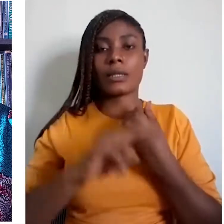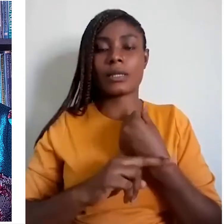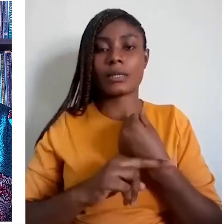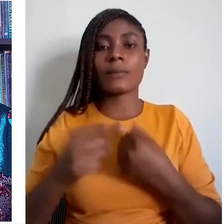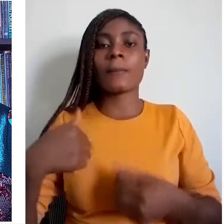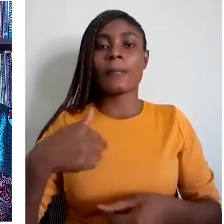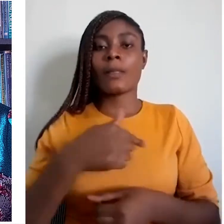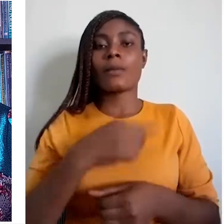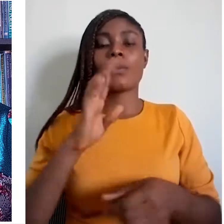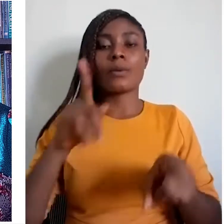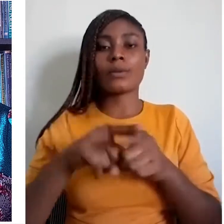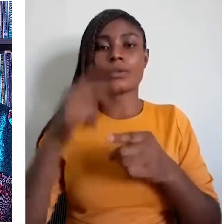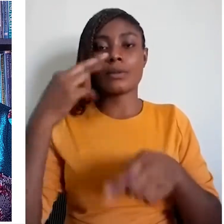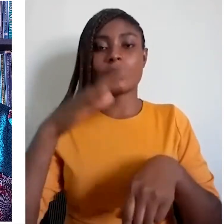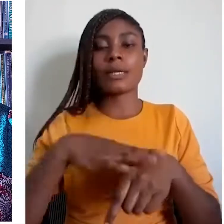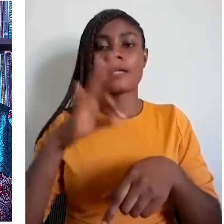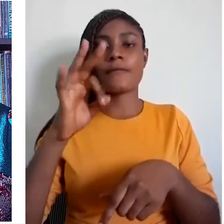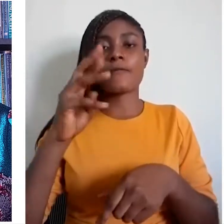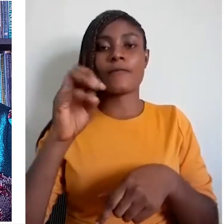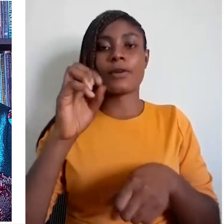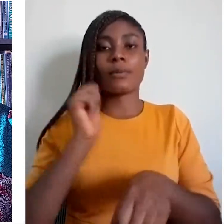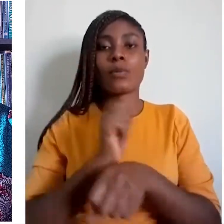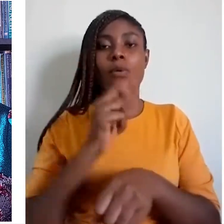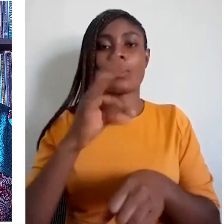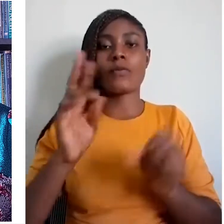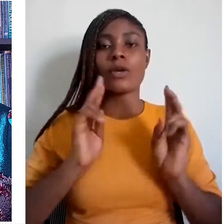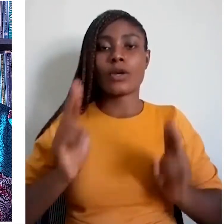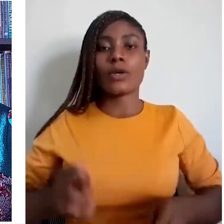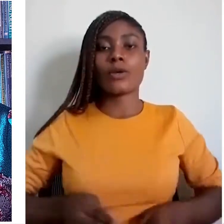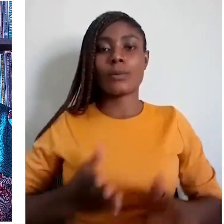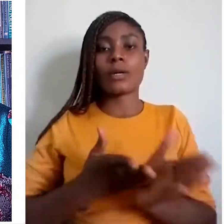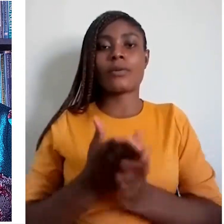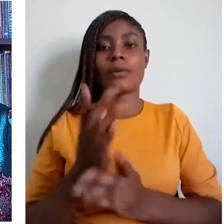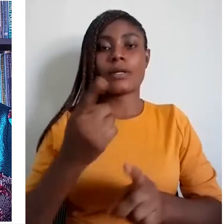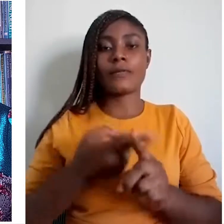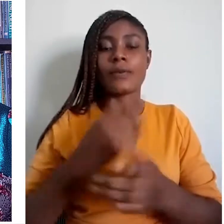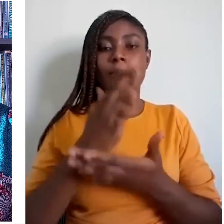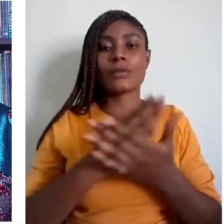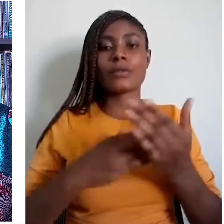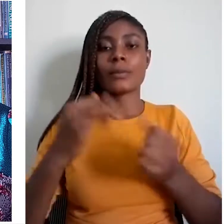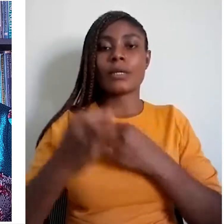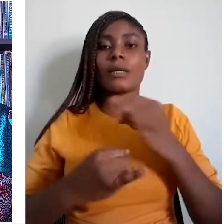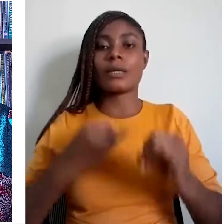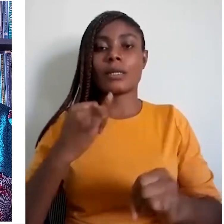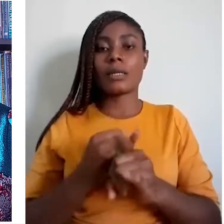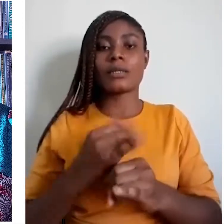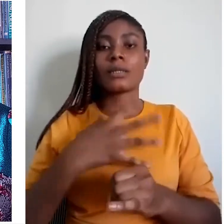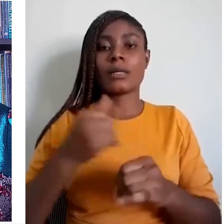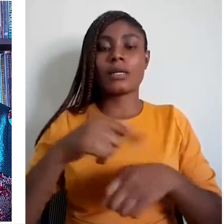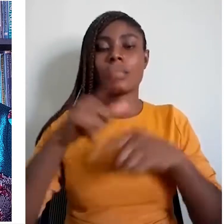framework of human rights drawn from some international, regional, and national instruments,